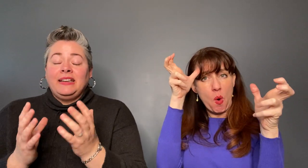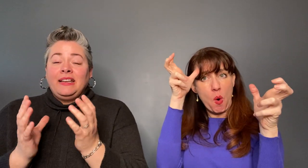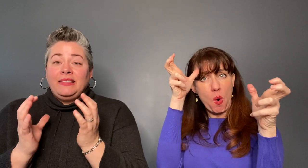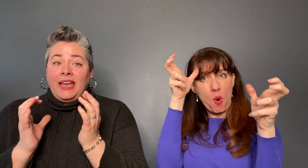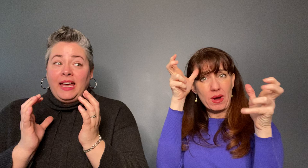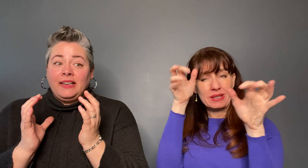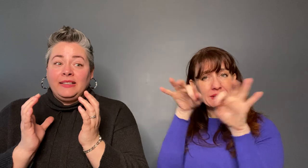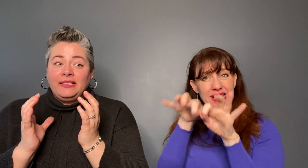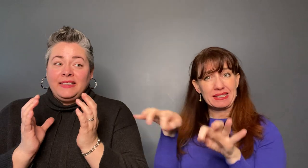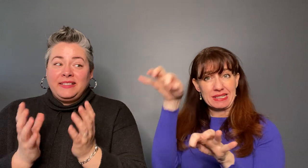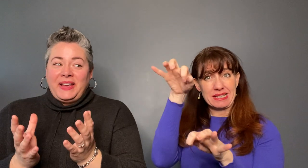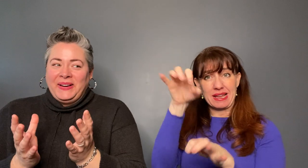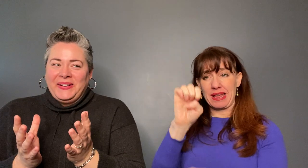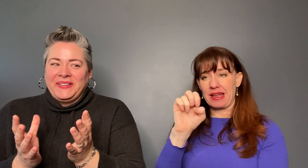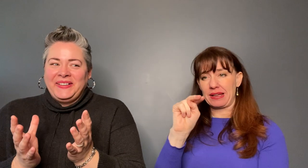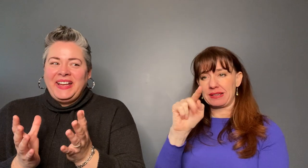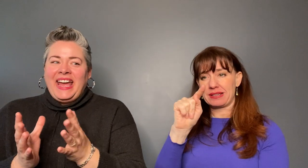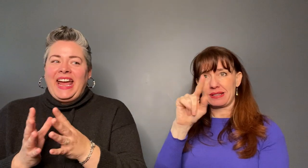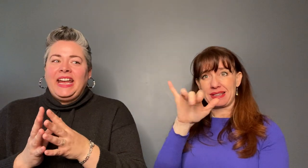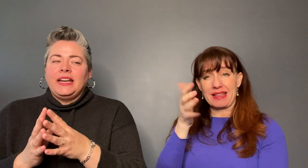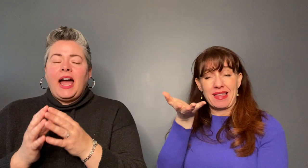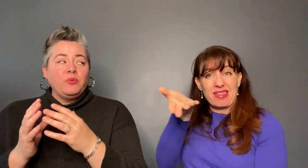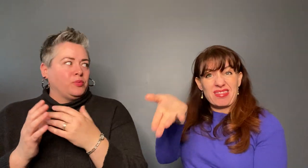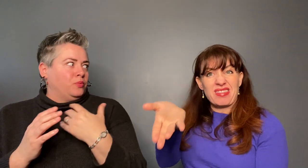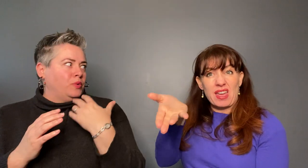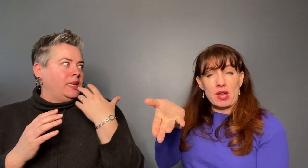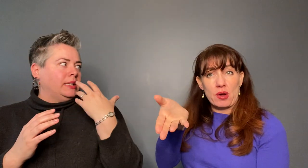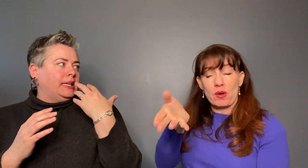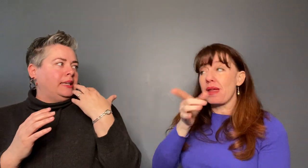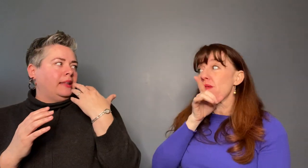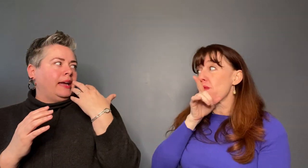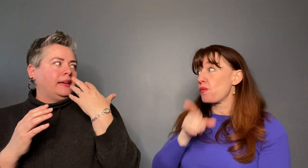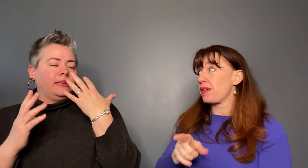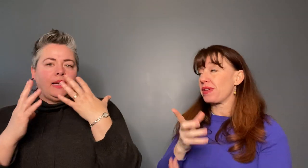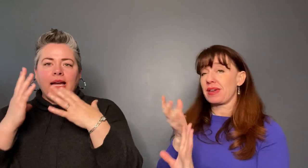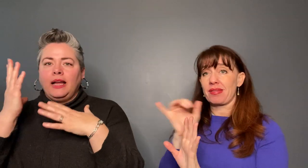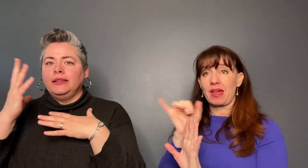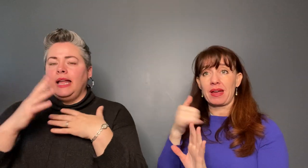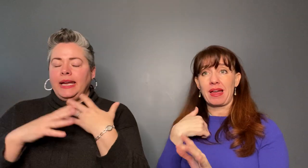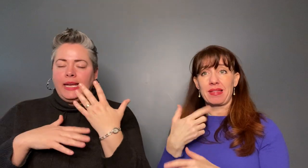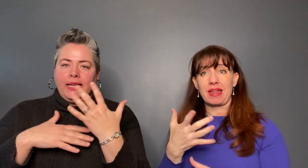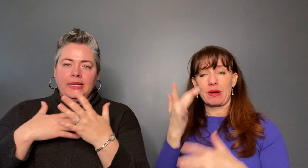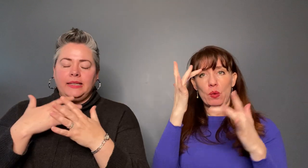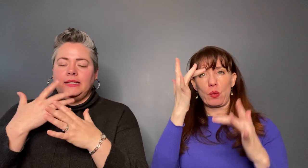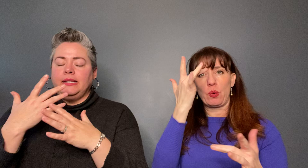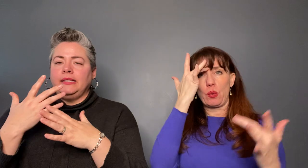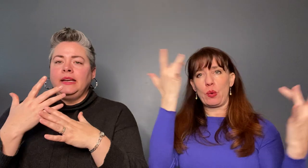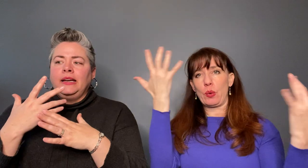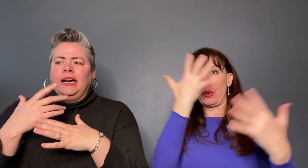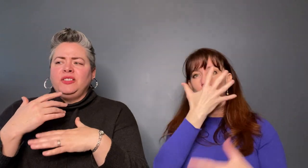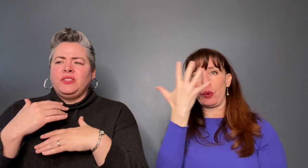I got lightheaded and just buzzing.